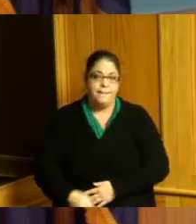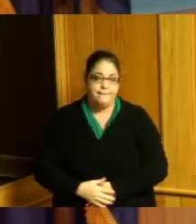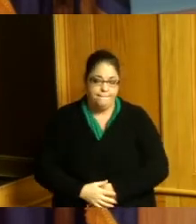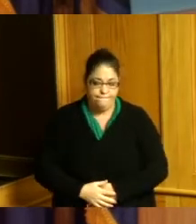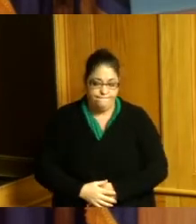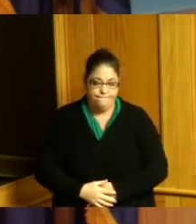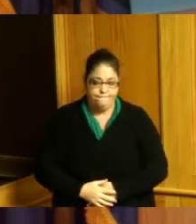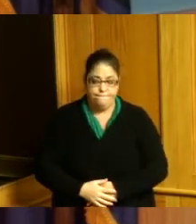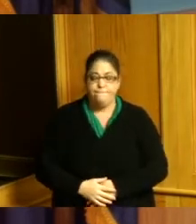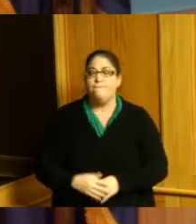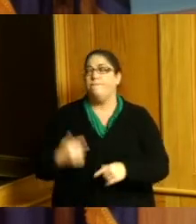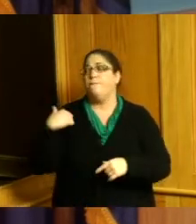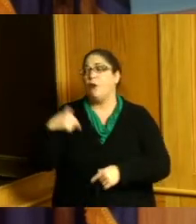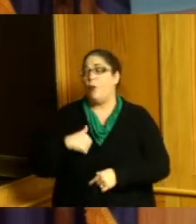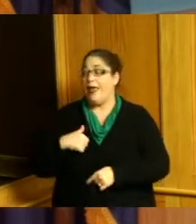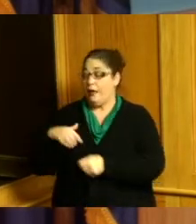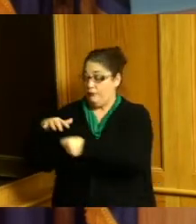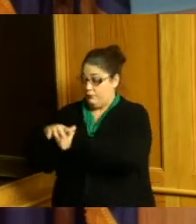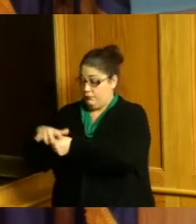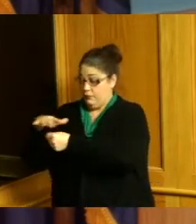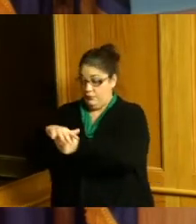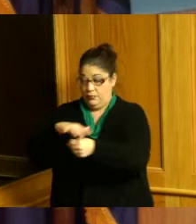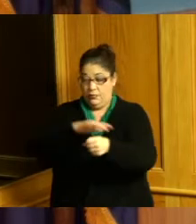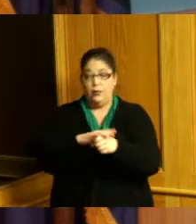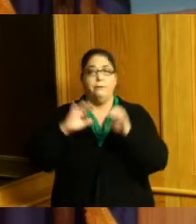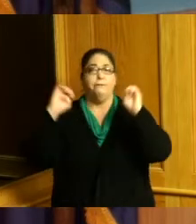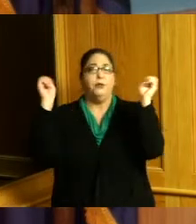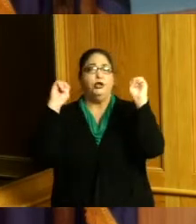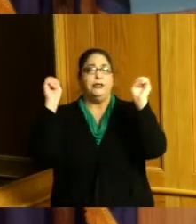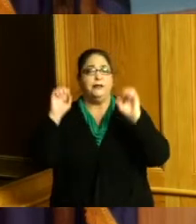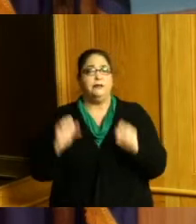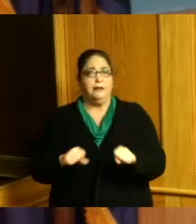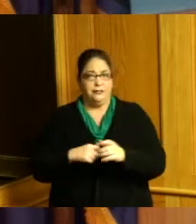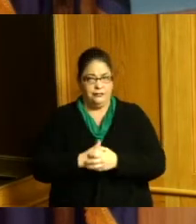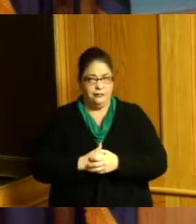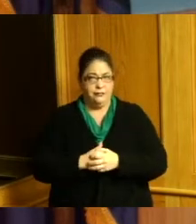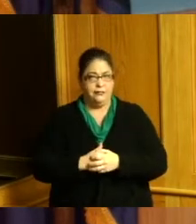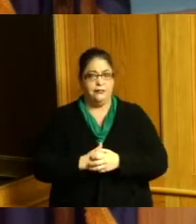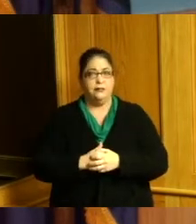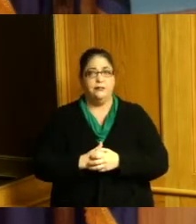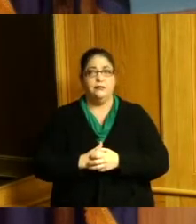multiple areas and one dealing with we have a backlog of people who have been approved